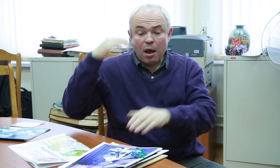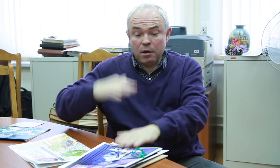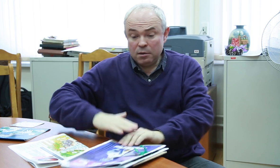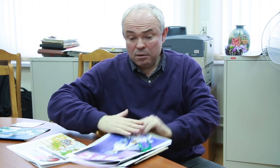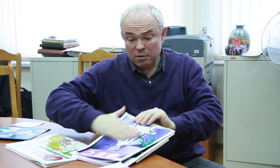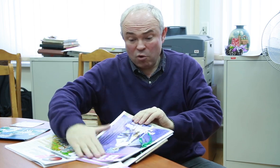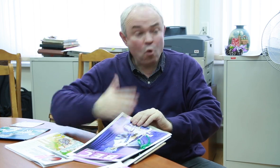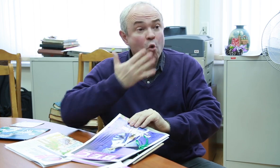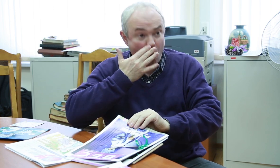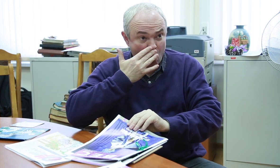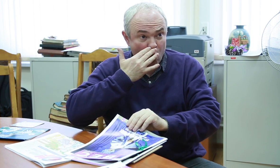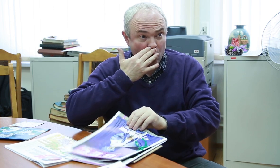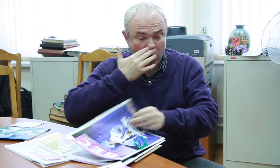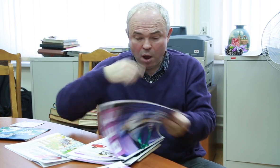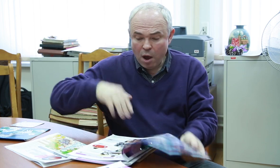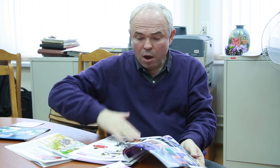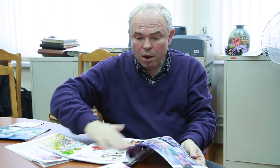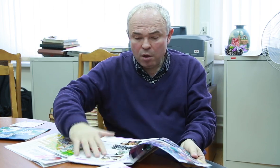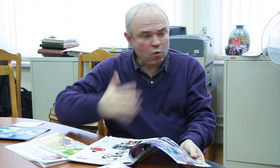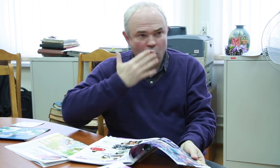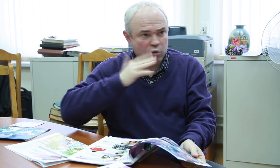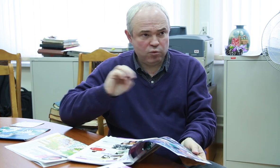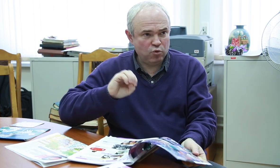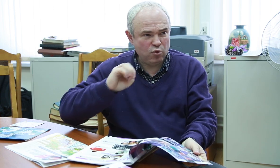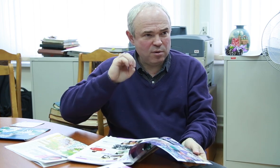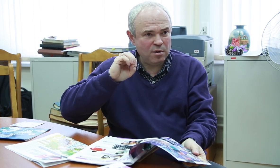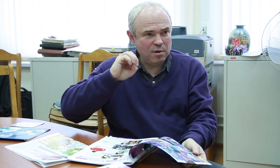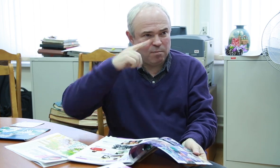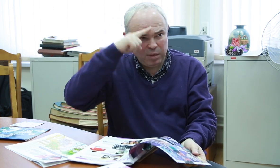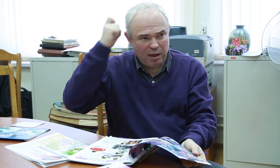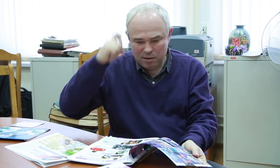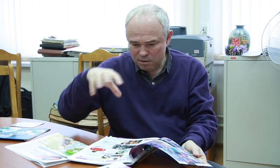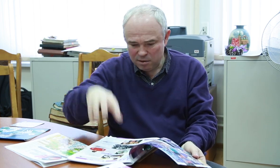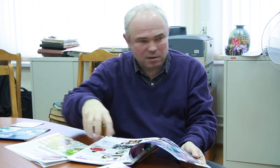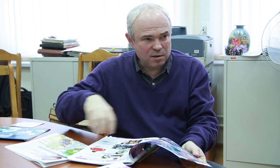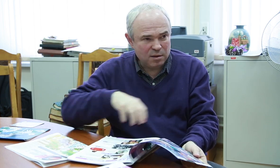came here to learn how to animate while working at DeaFilm. Arkady: Can you show me what you’re working on? Ekaterina: Sure, take a look.